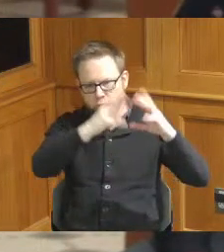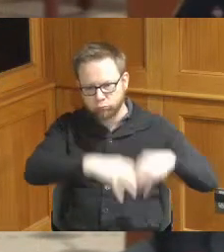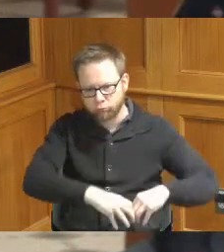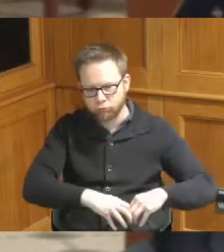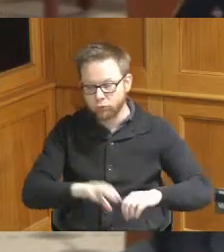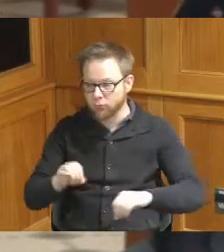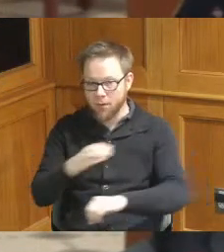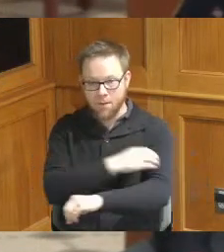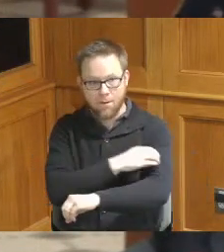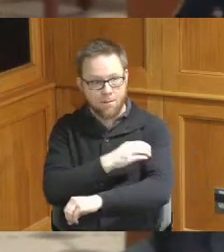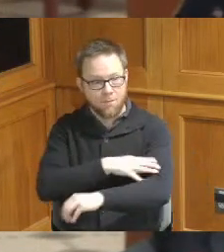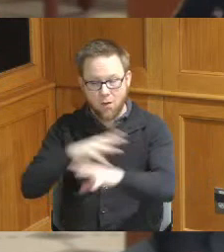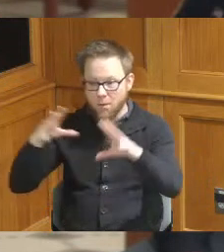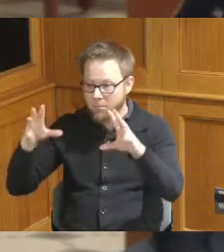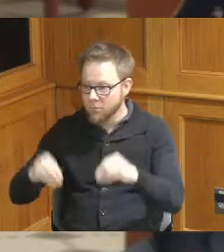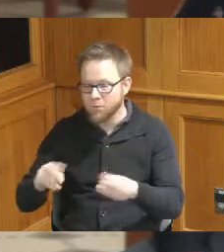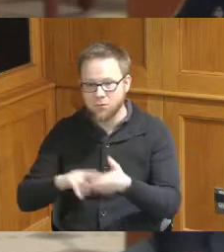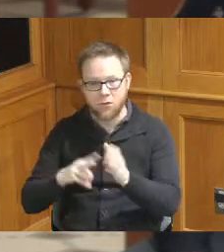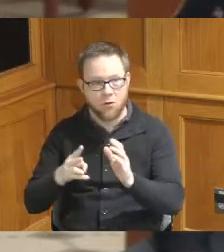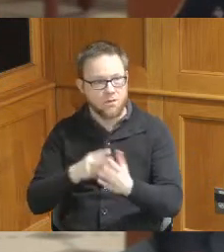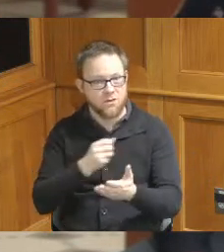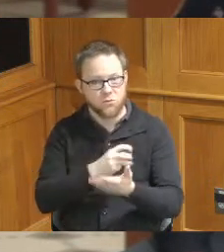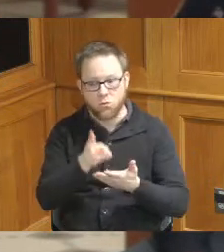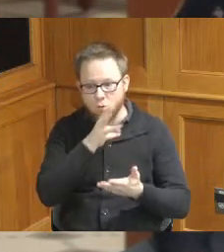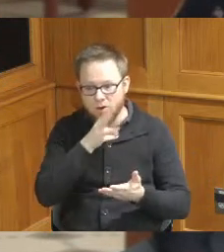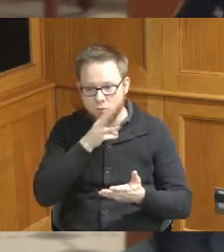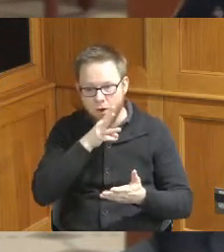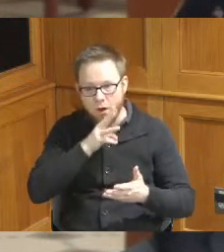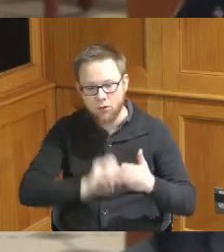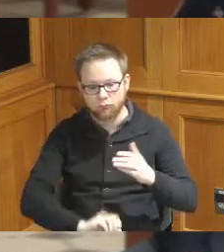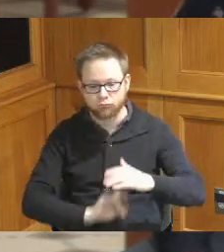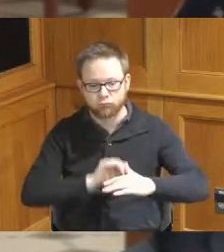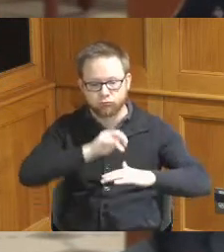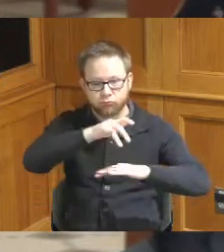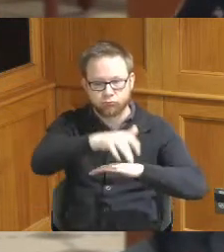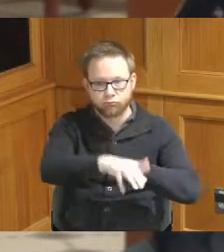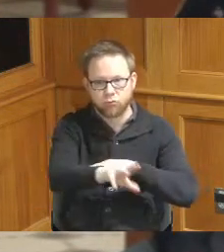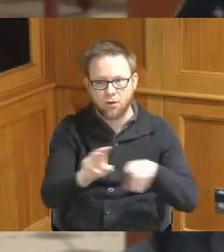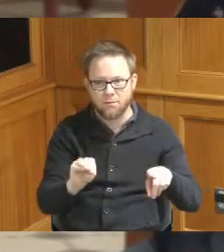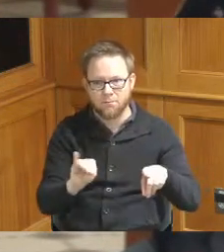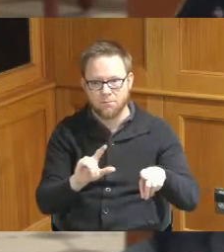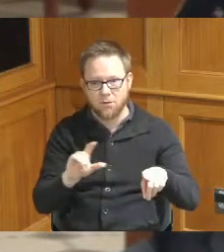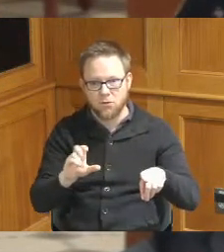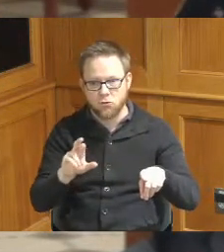plant Wastewater in the sewers began overflowing into the Mill Creek and the Ohio River through